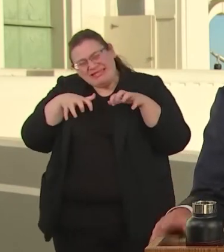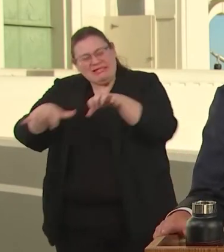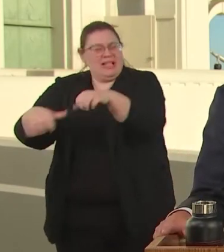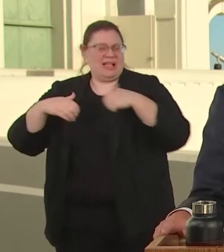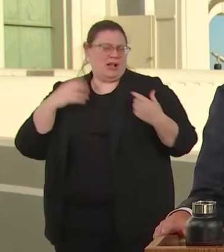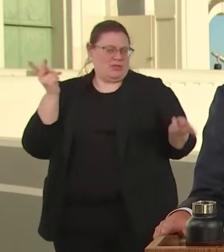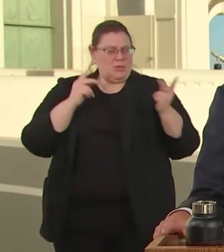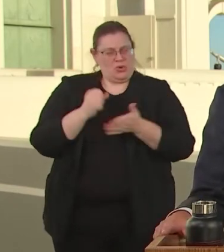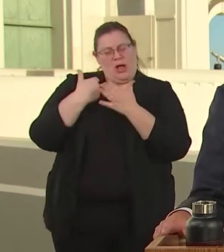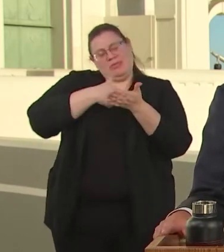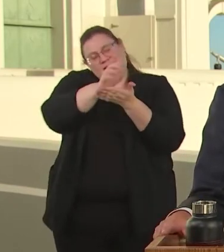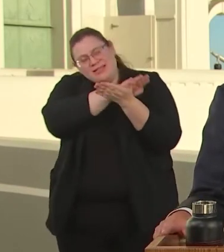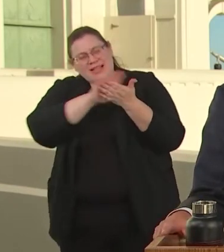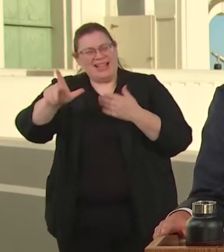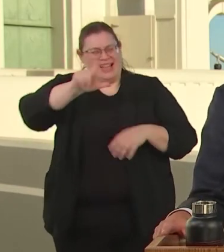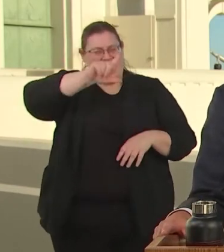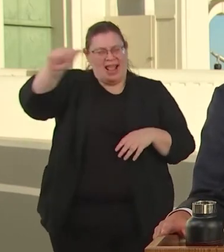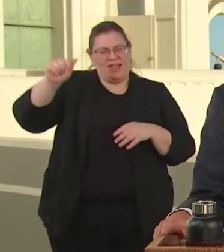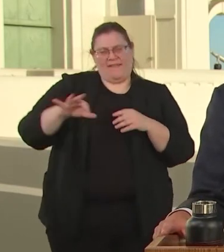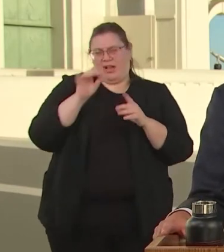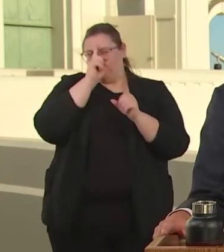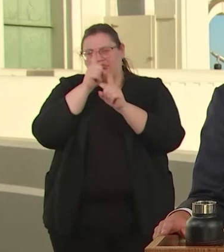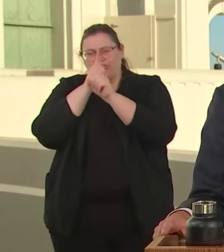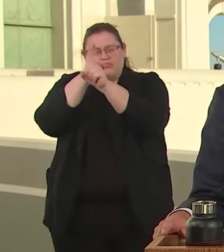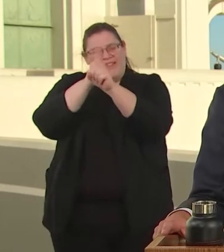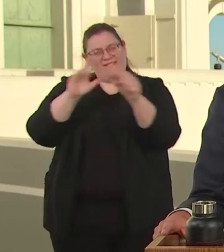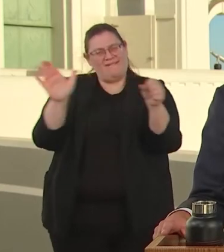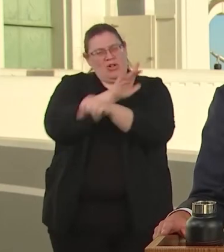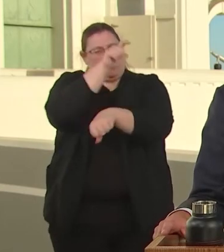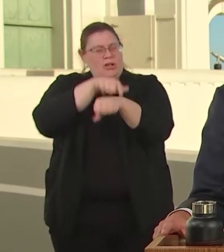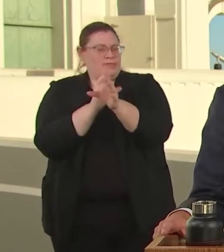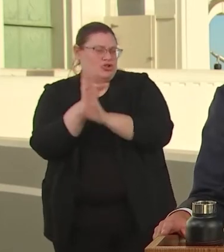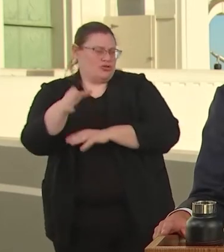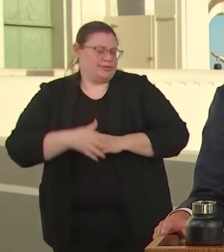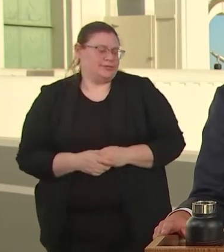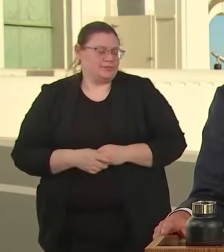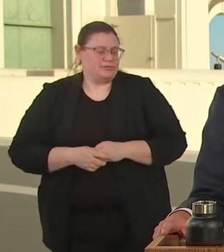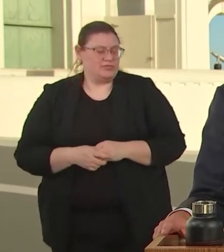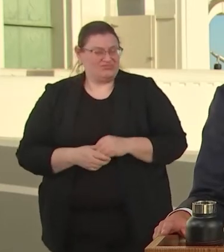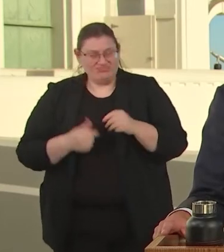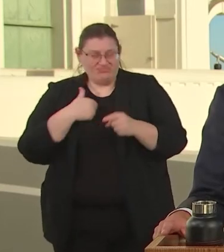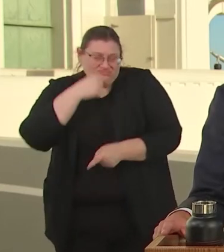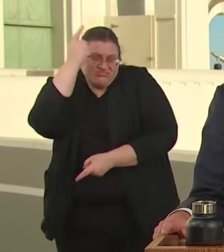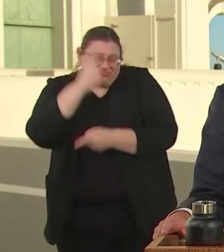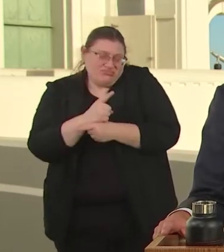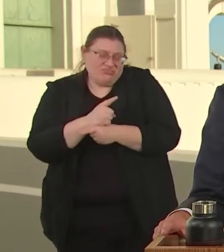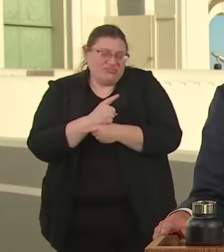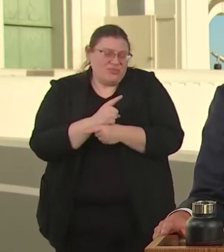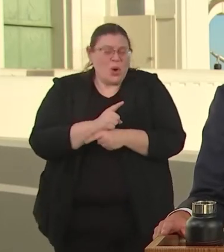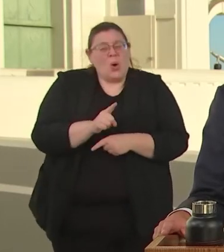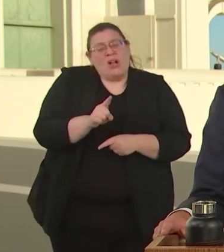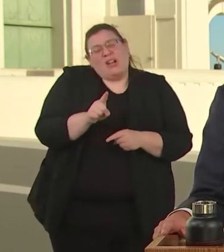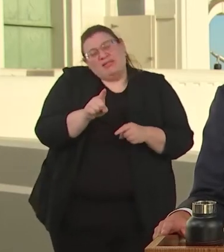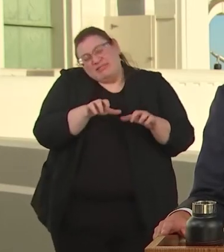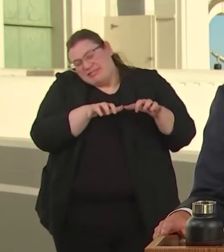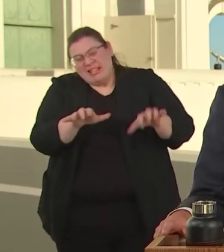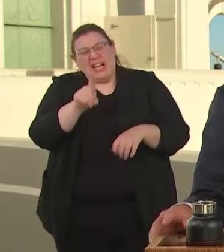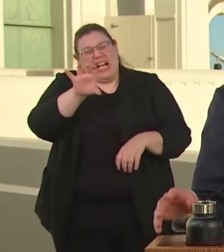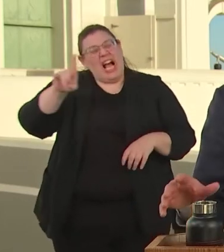JOB FOR,000 OF PEOPLE. HUNDREDS OF YOUNG ANGELINOS TOGETHER WITH UNHOUSED ANGELINOS, GETTING PAID TO